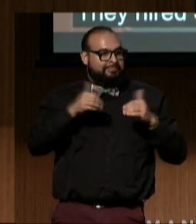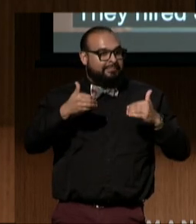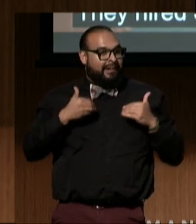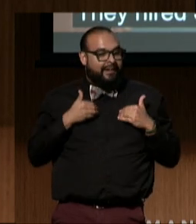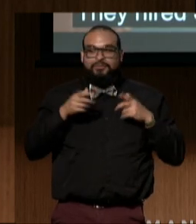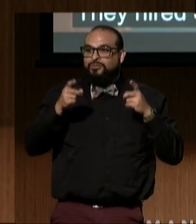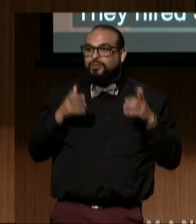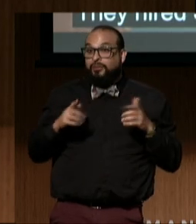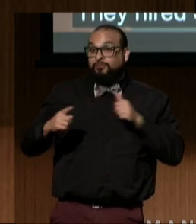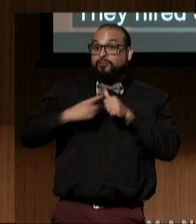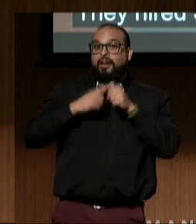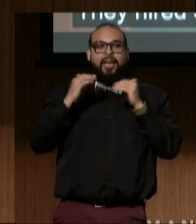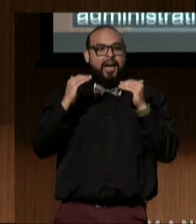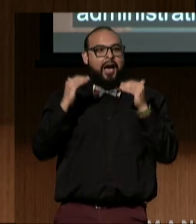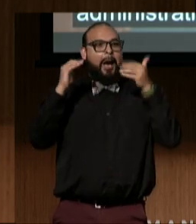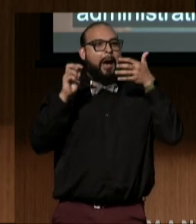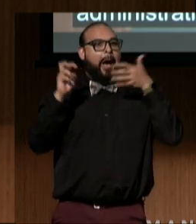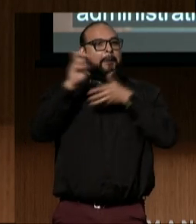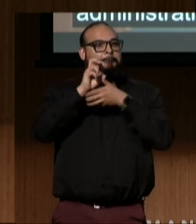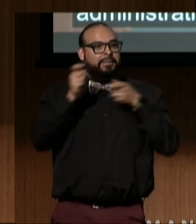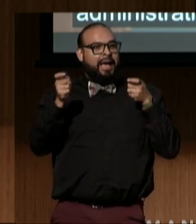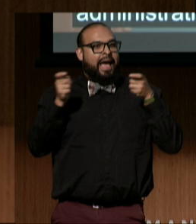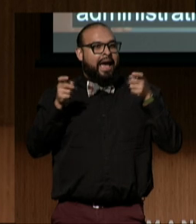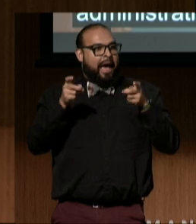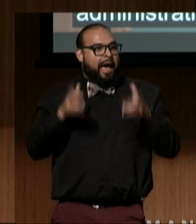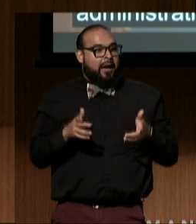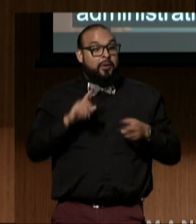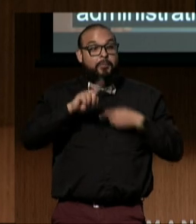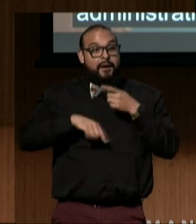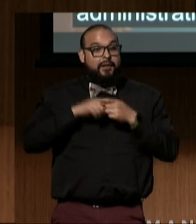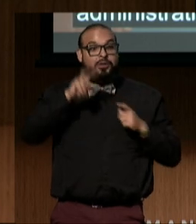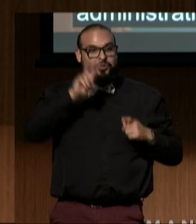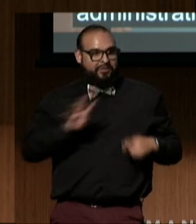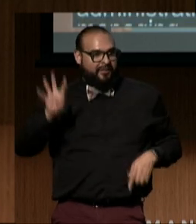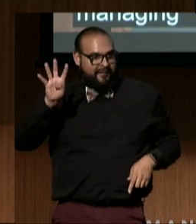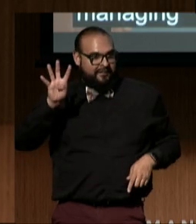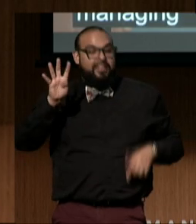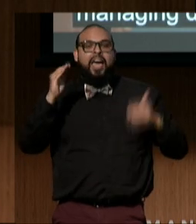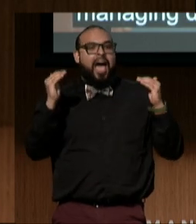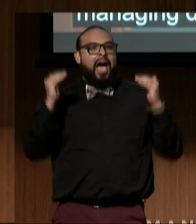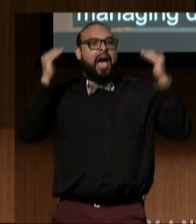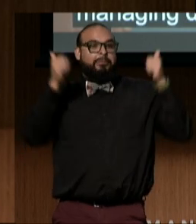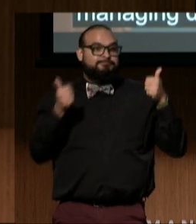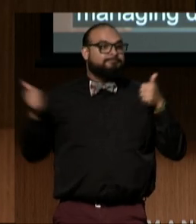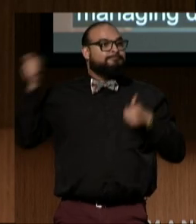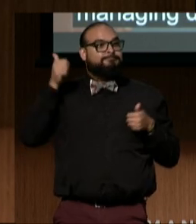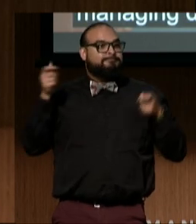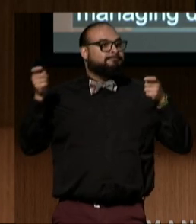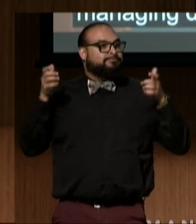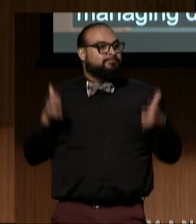and then they promoted her to Managing Director in 2004 and then executive director in 2008.